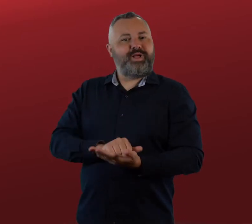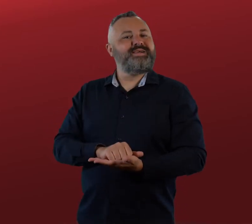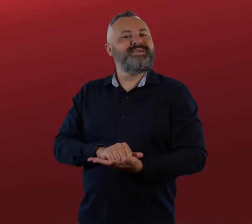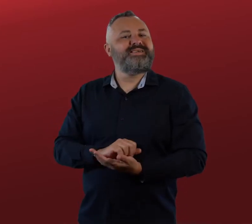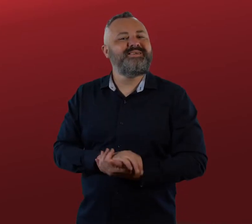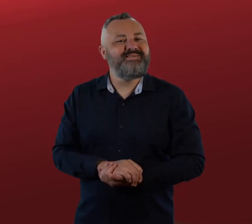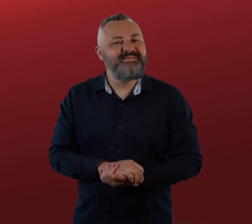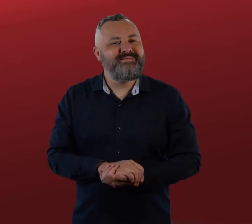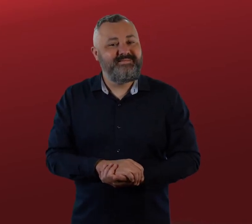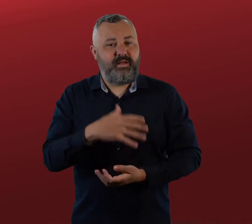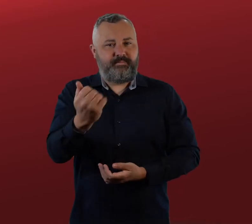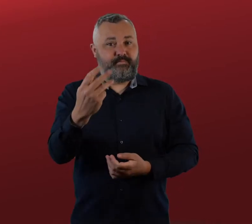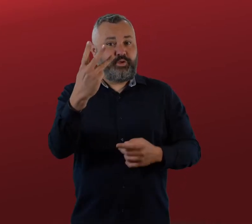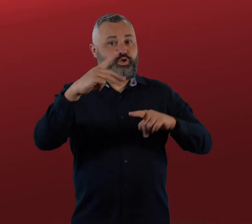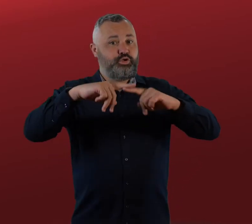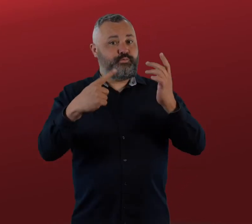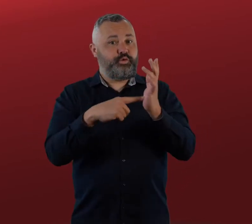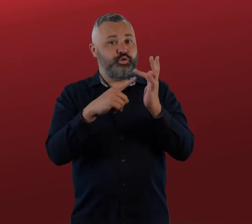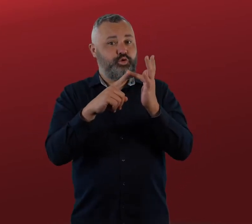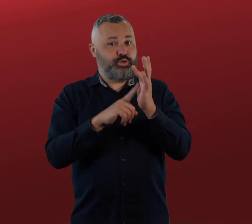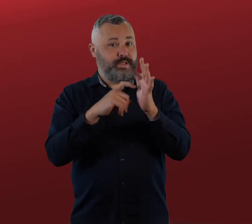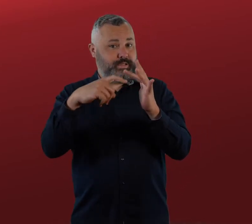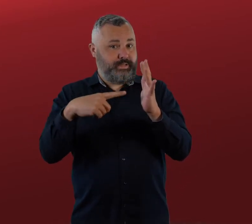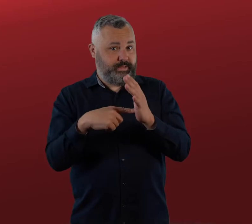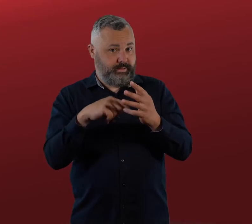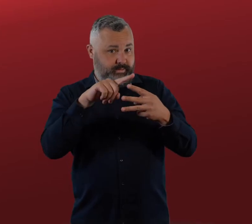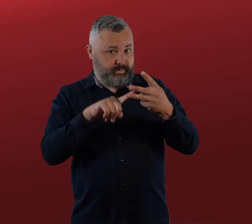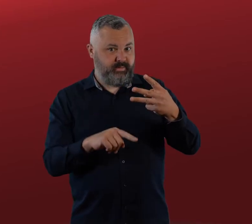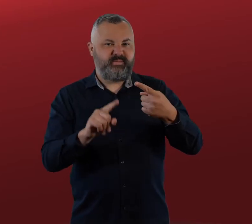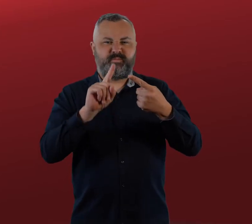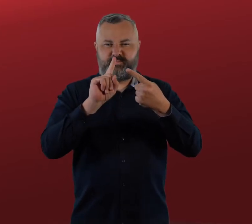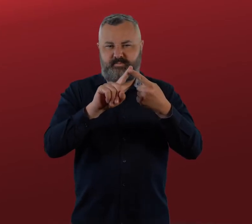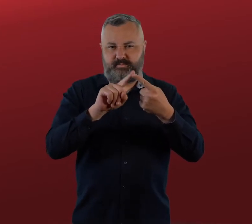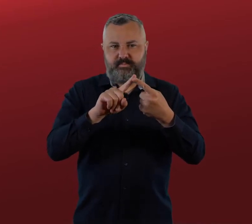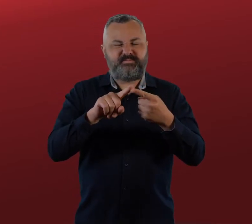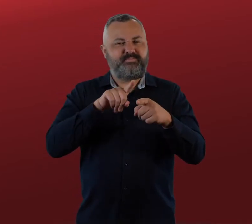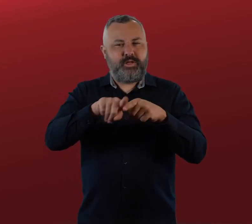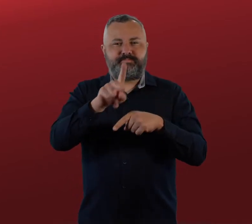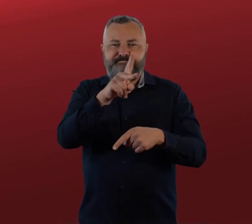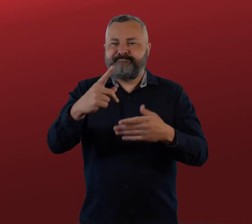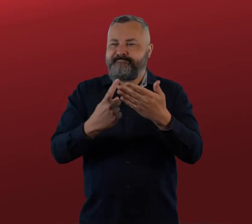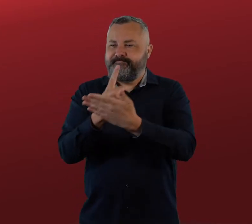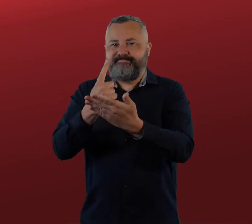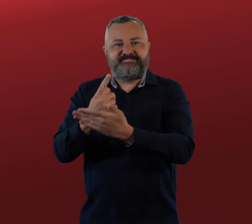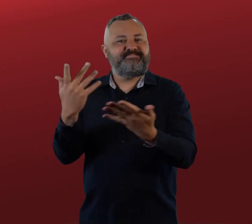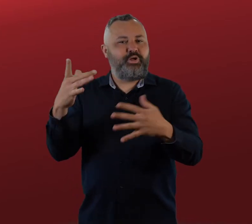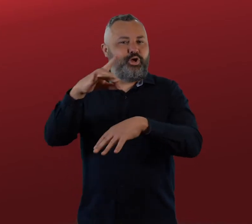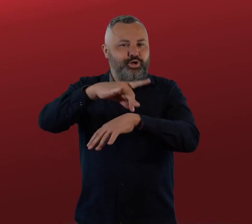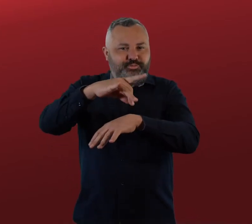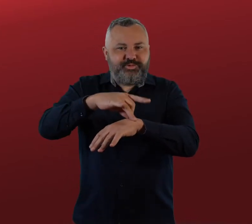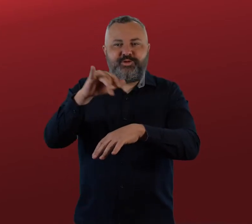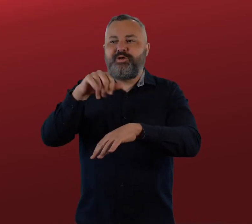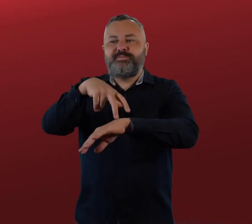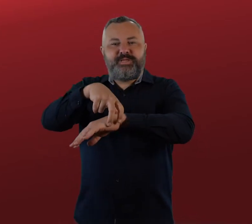to advocate for better access by understanding your rights. This video will outline three of the tools in the toolkit